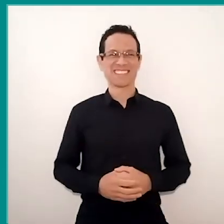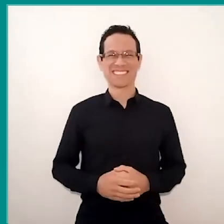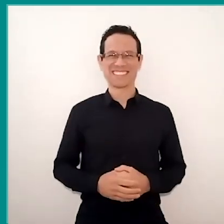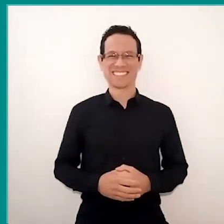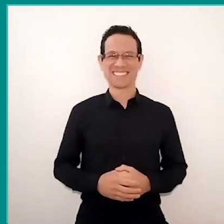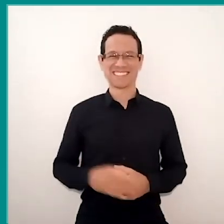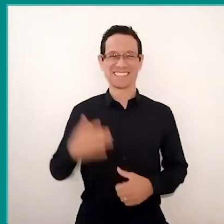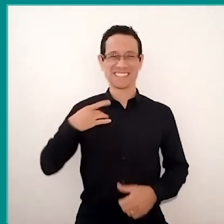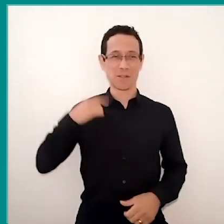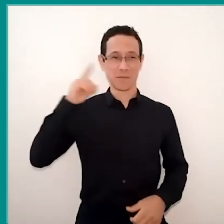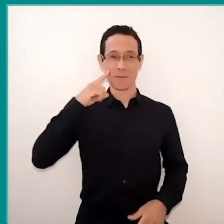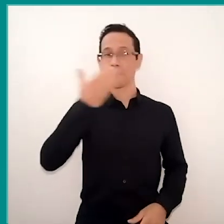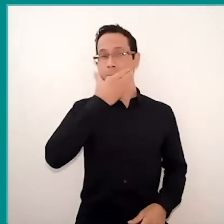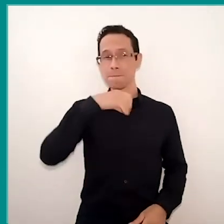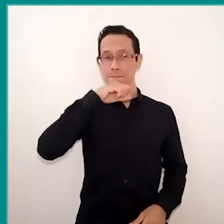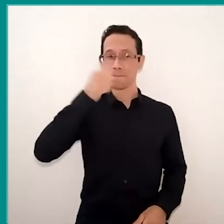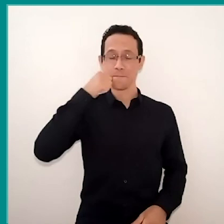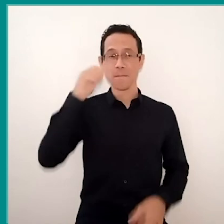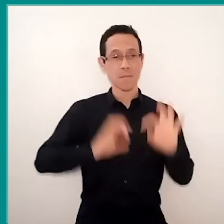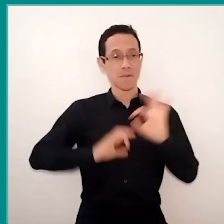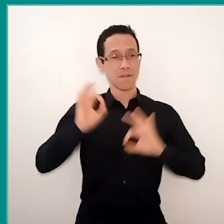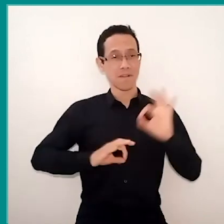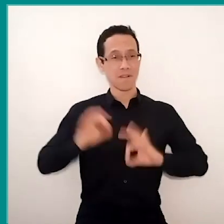the parents organized themselves with a WhatsApp list, to exchange,